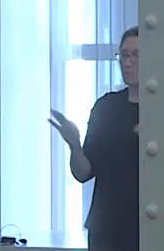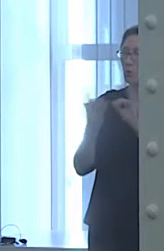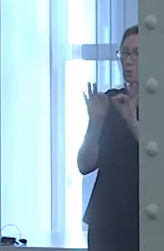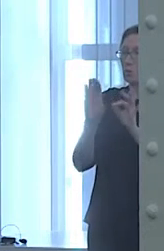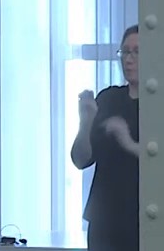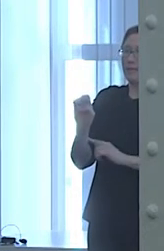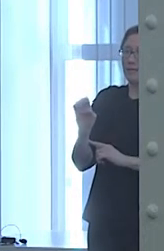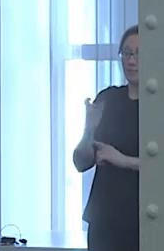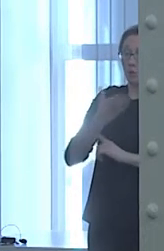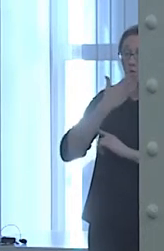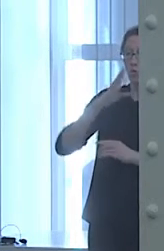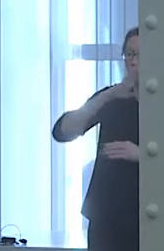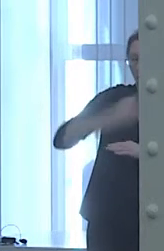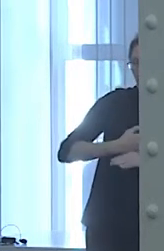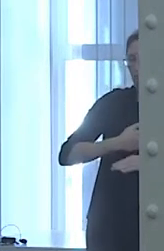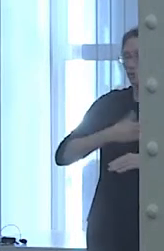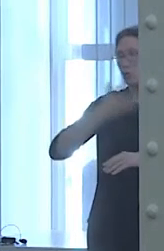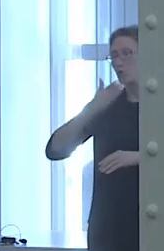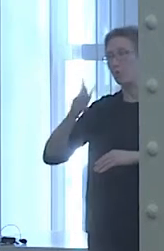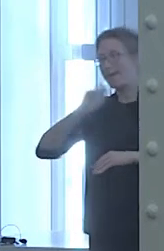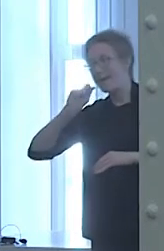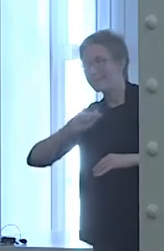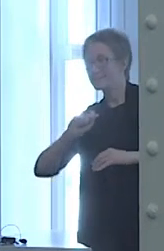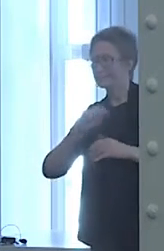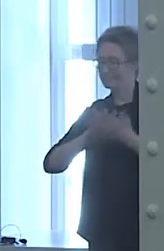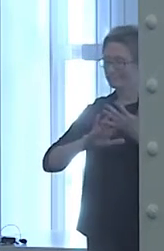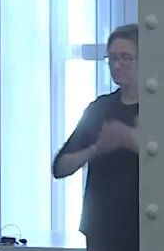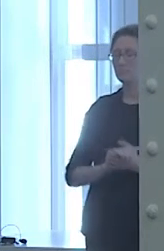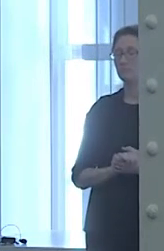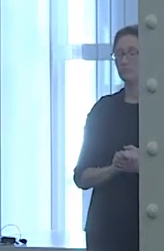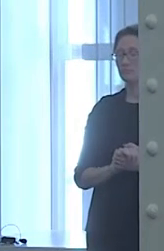So knowing this, understanding this emphasis on harmony,